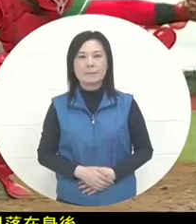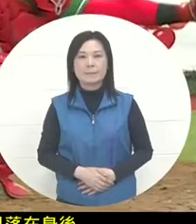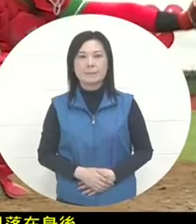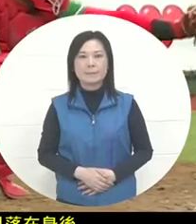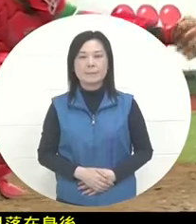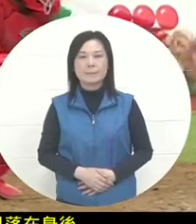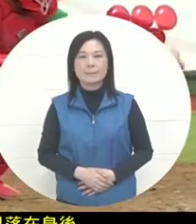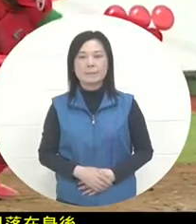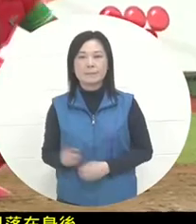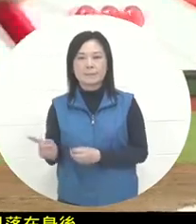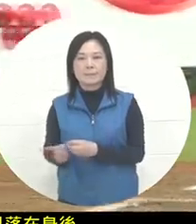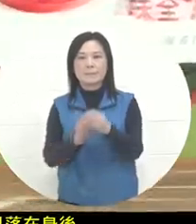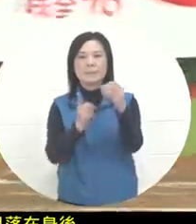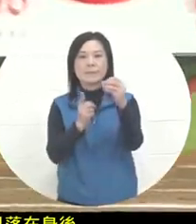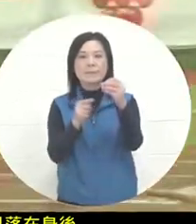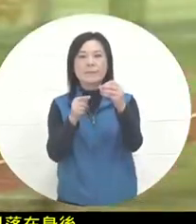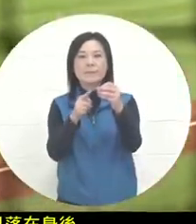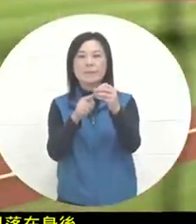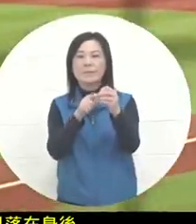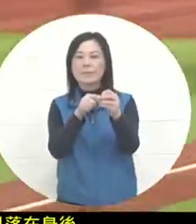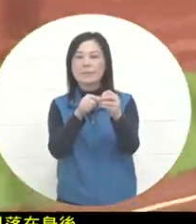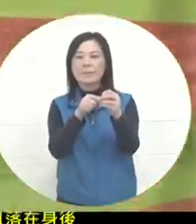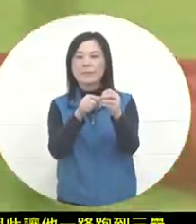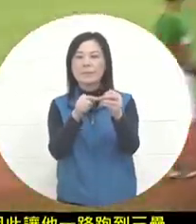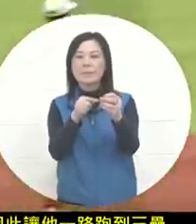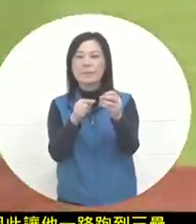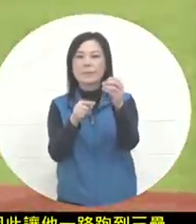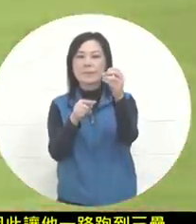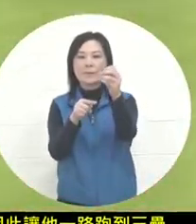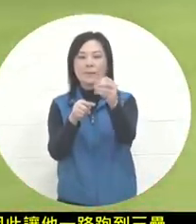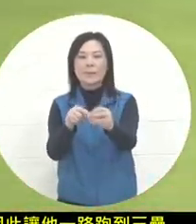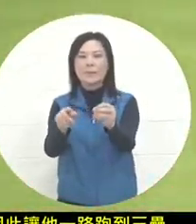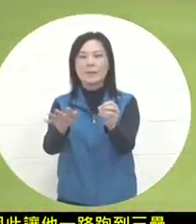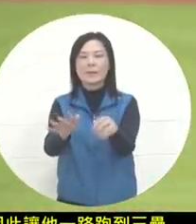After the hit, the ball actually landed near the USO at the beginning.